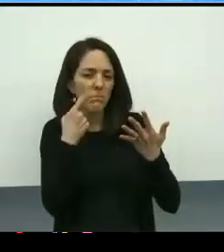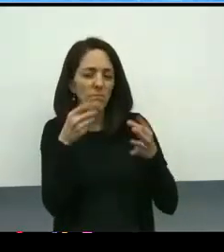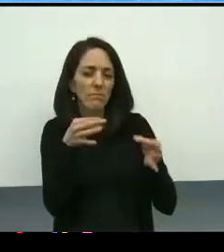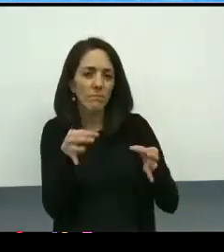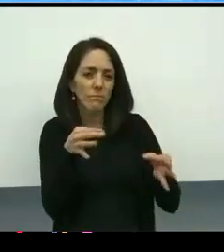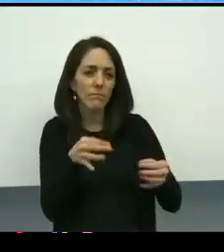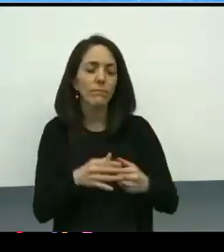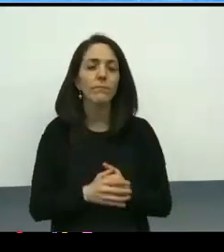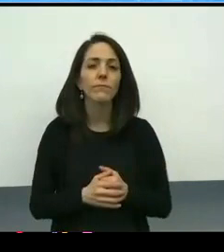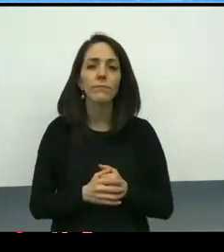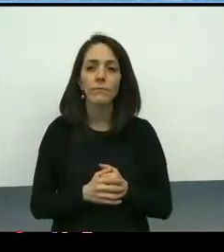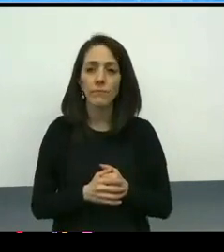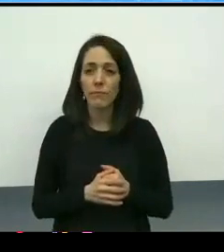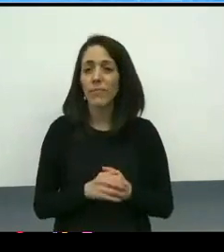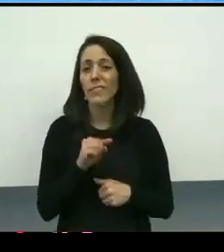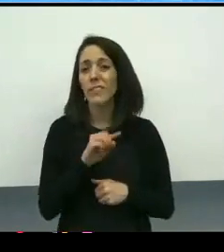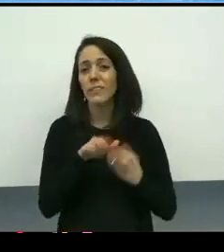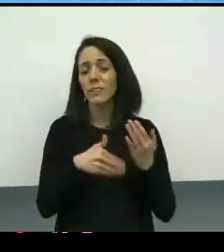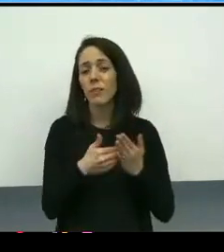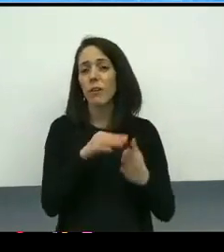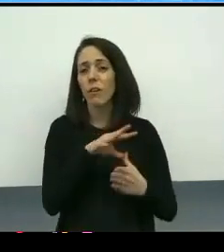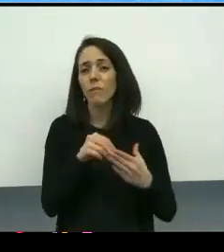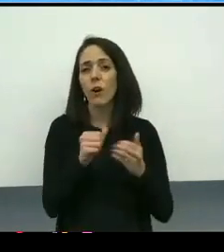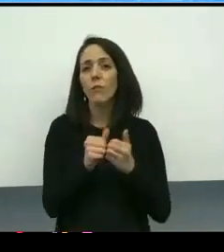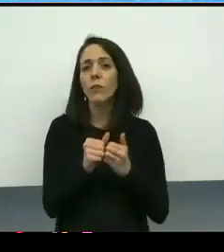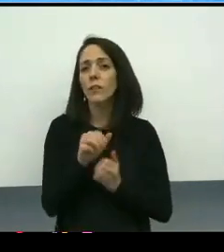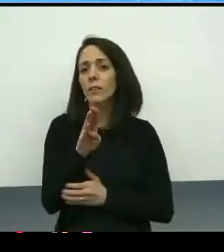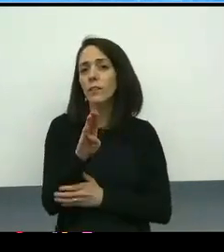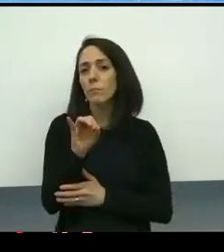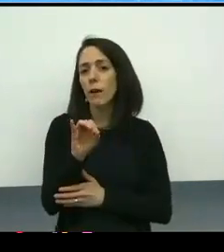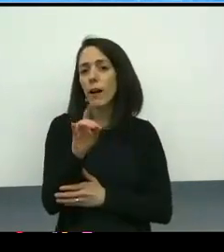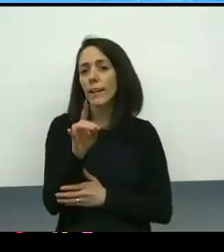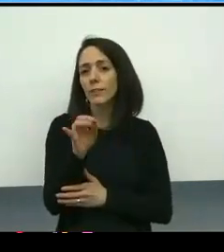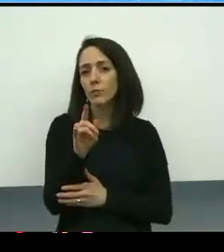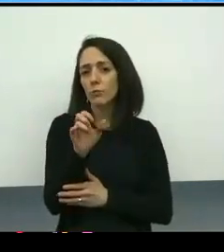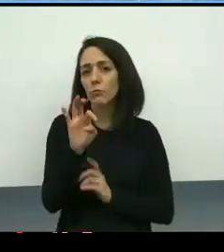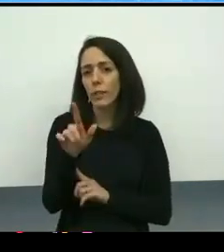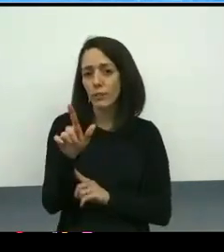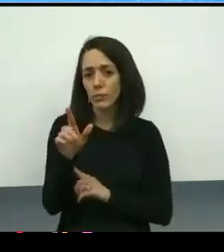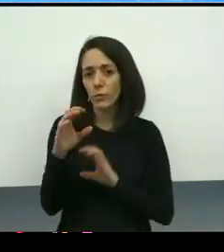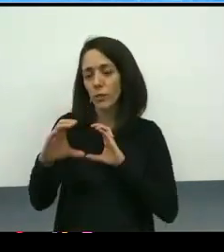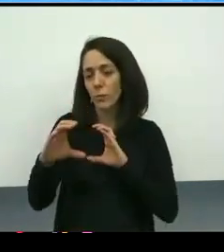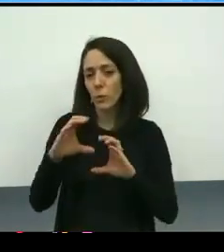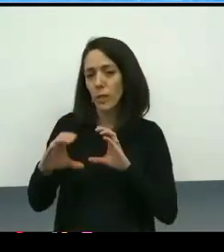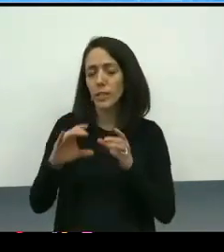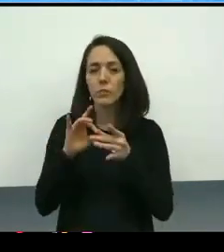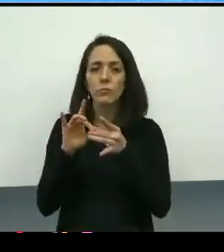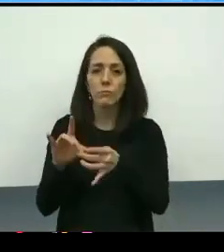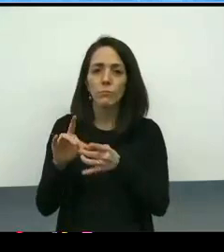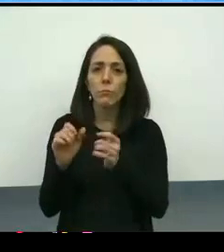And this is all part of the bidirectional communication and collaboration between the implementation committee